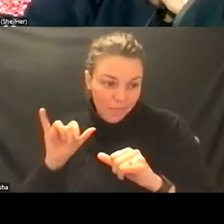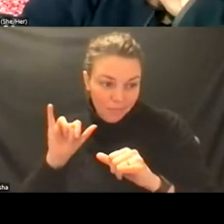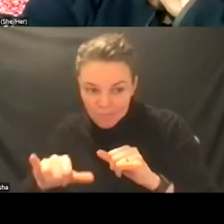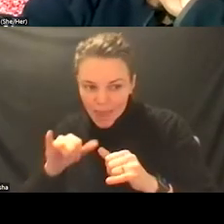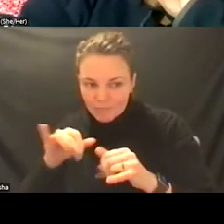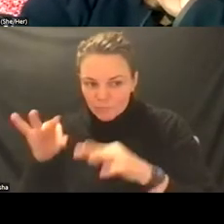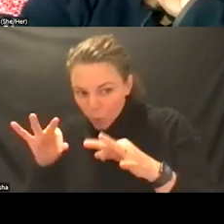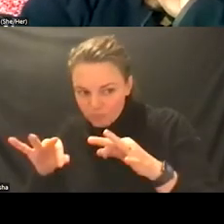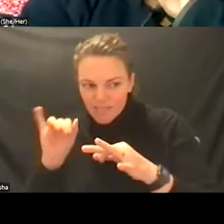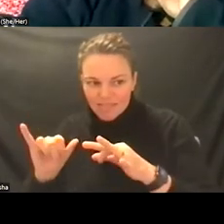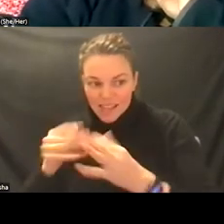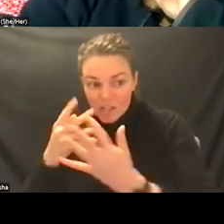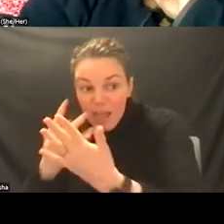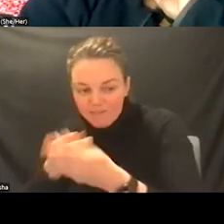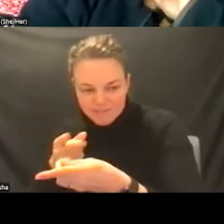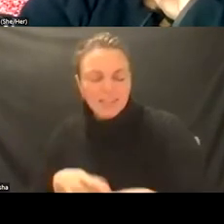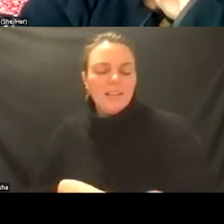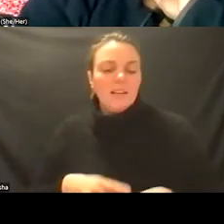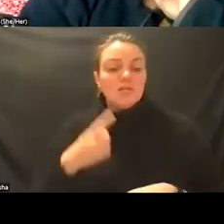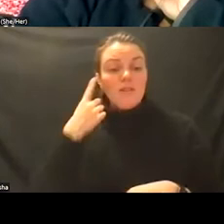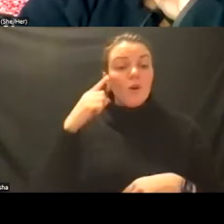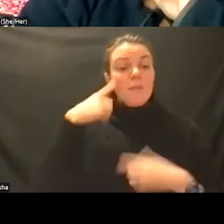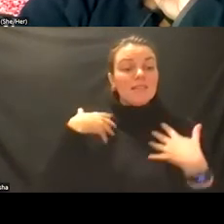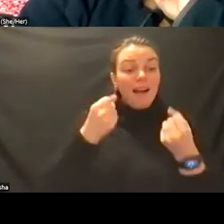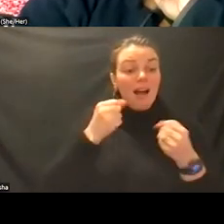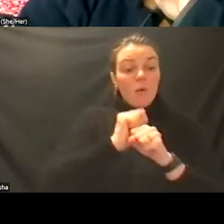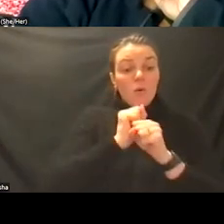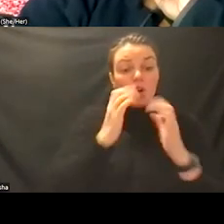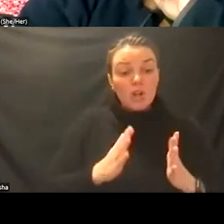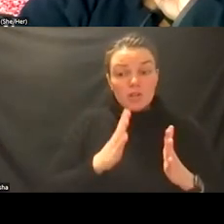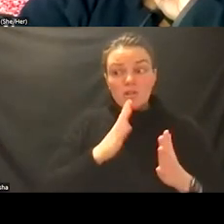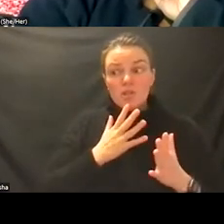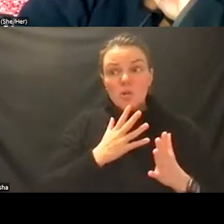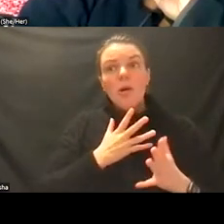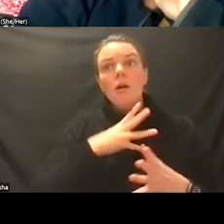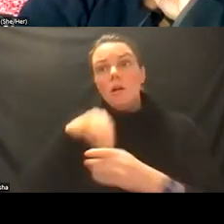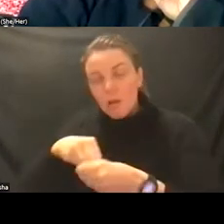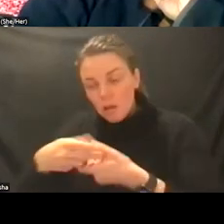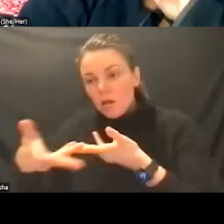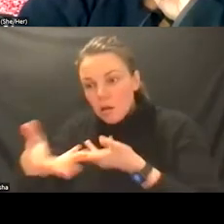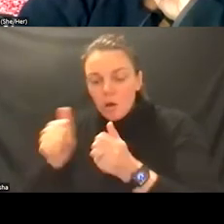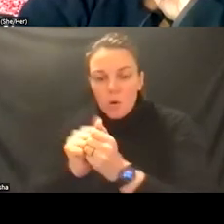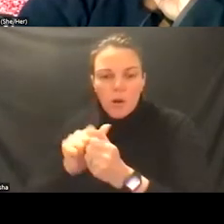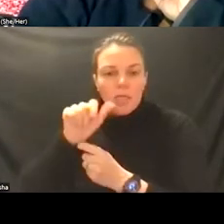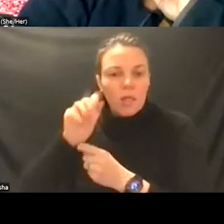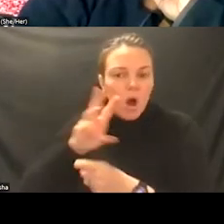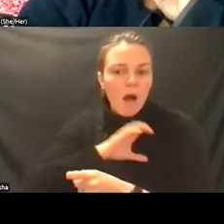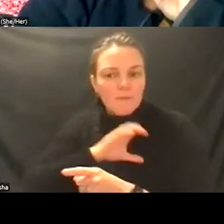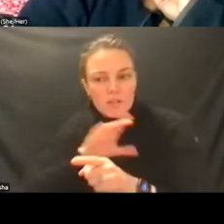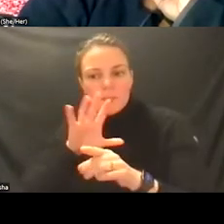it takes for mental health workers to work with law enforcement and the courts and how to build